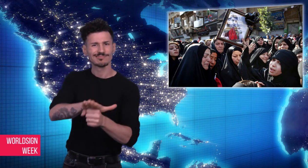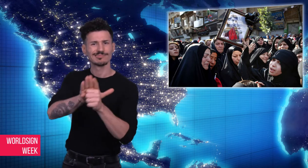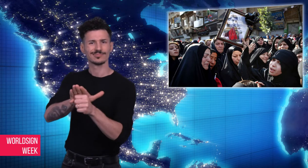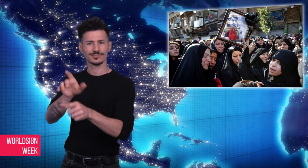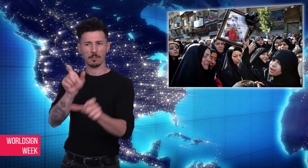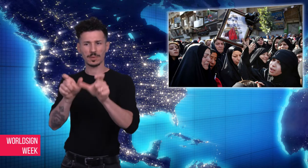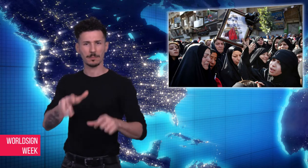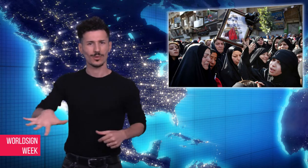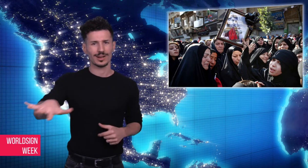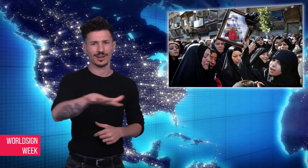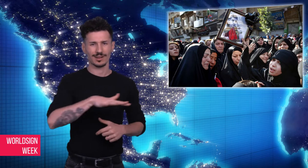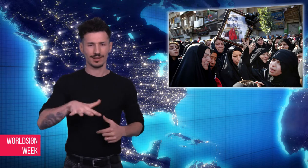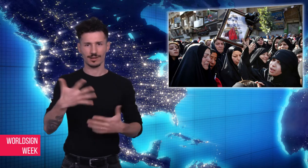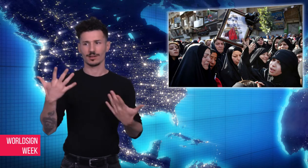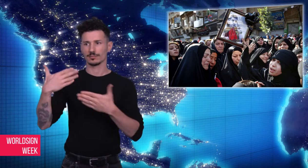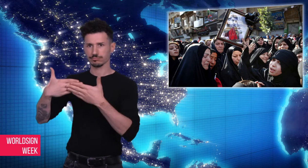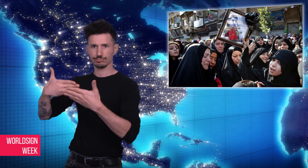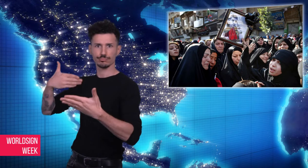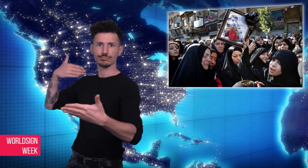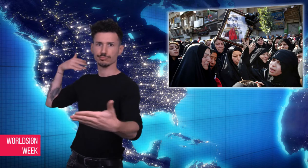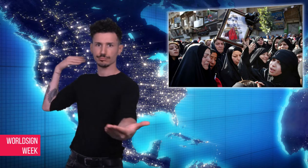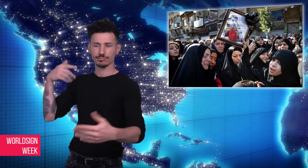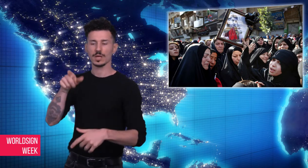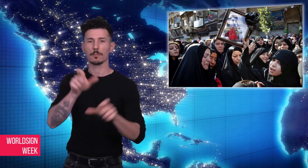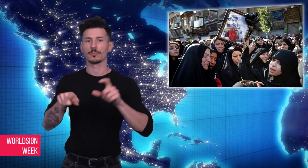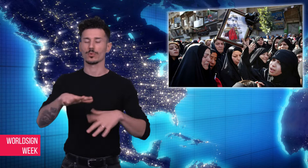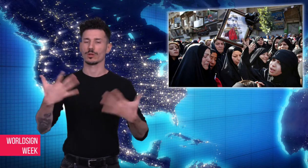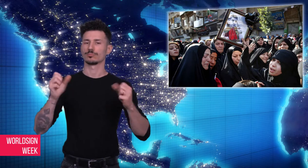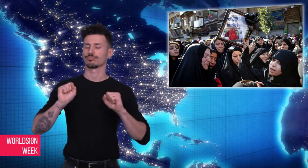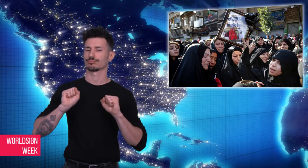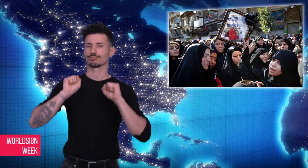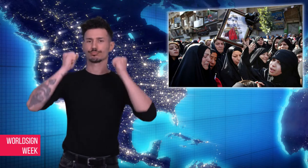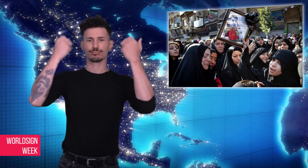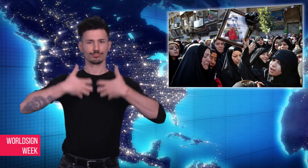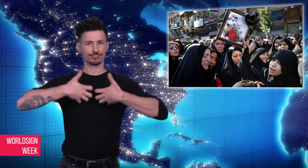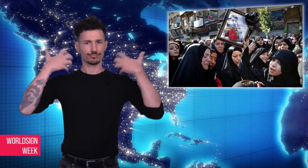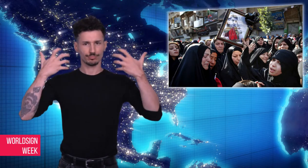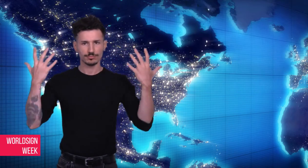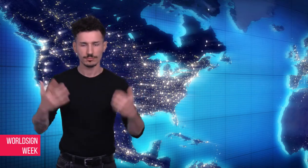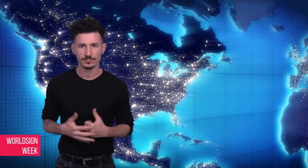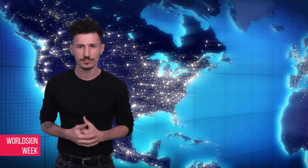his people for a long time.”